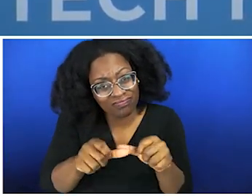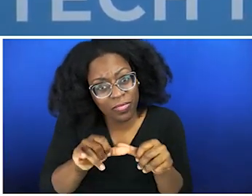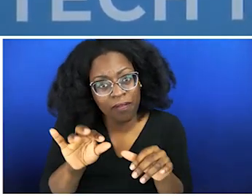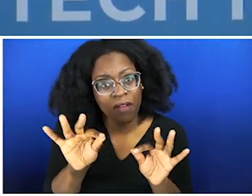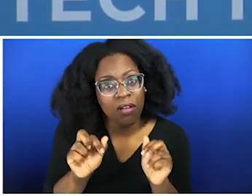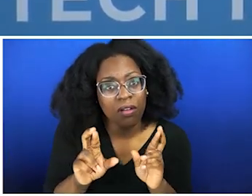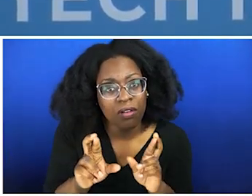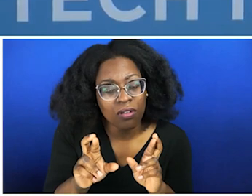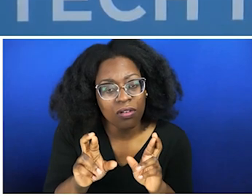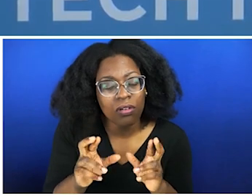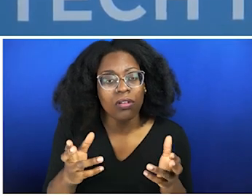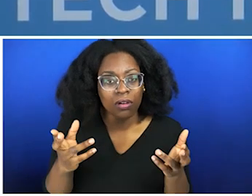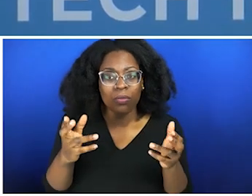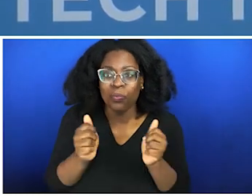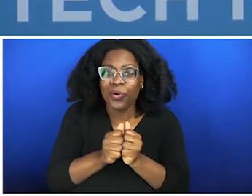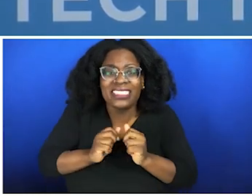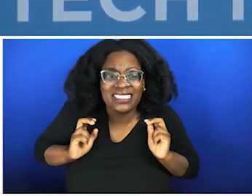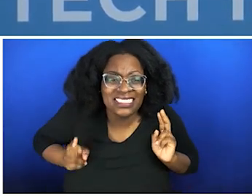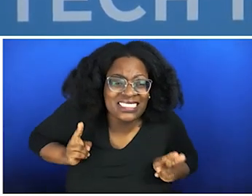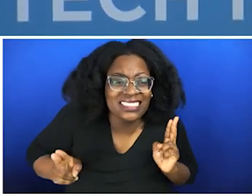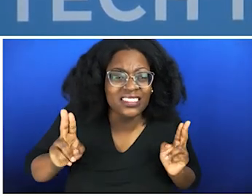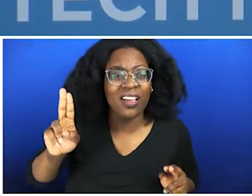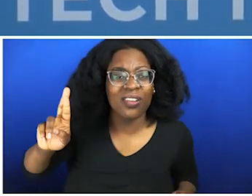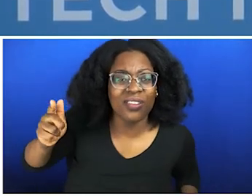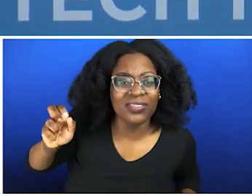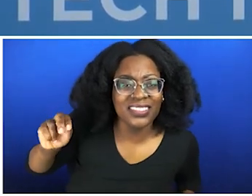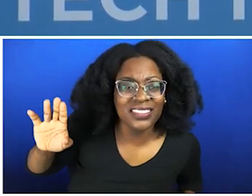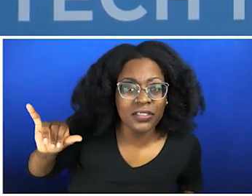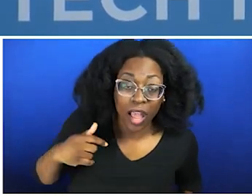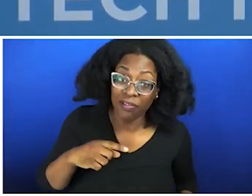out transformed, we have to be willing to go that far. Where's the sense of urgency?